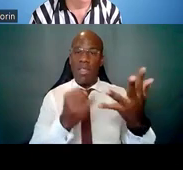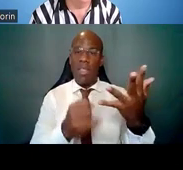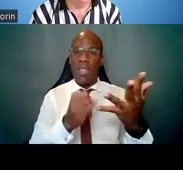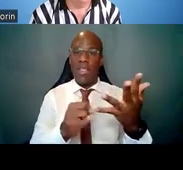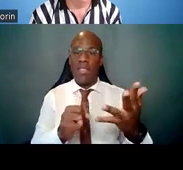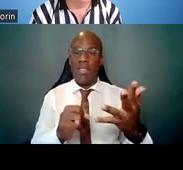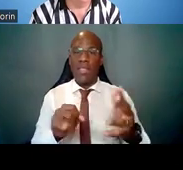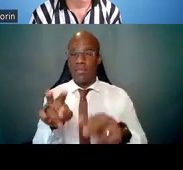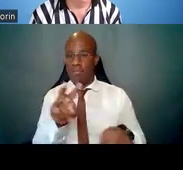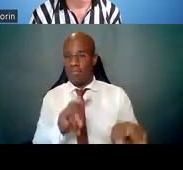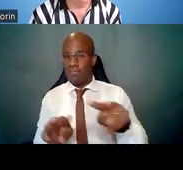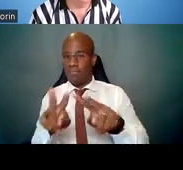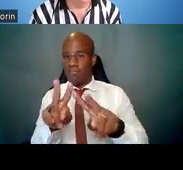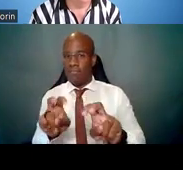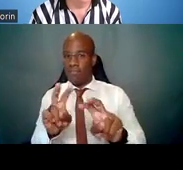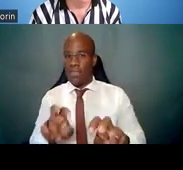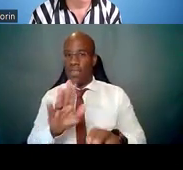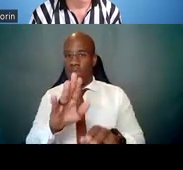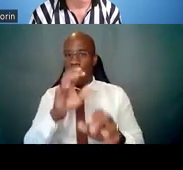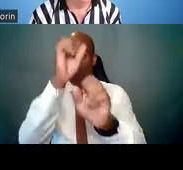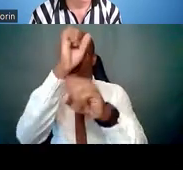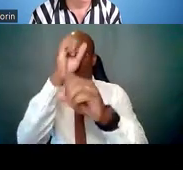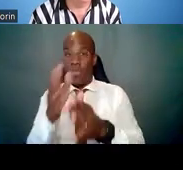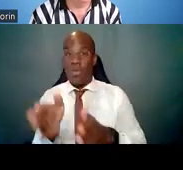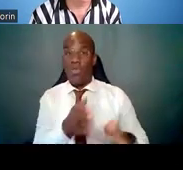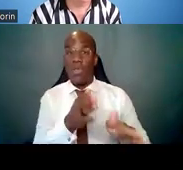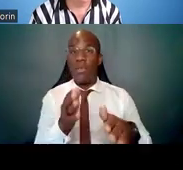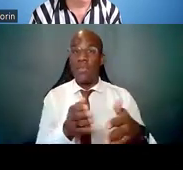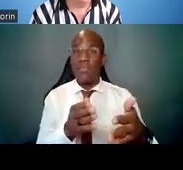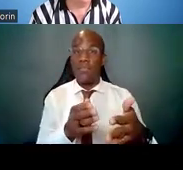So at this time, we're going to talk about your goals,